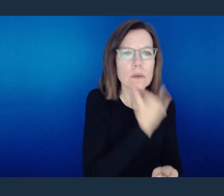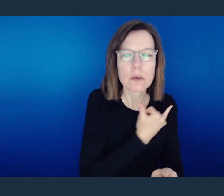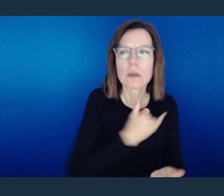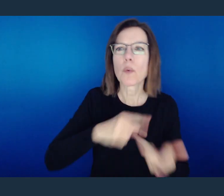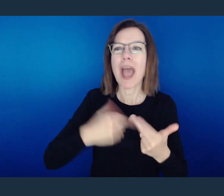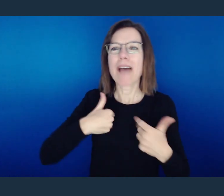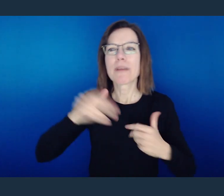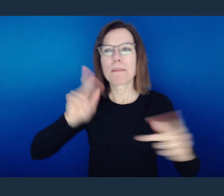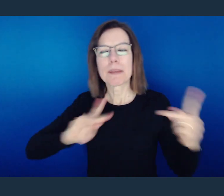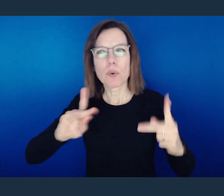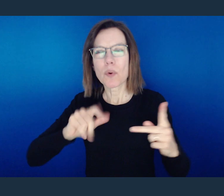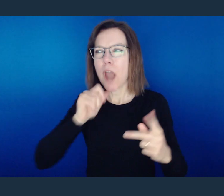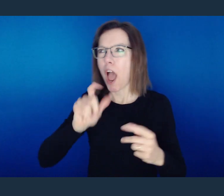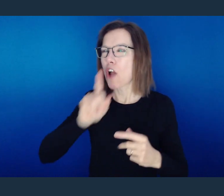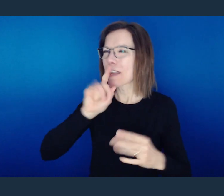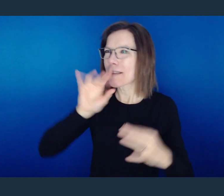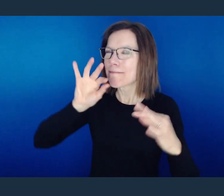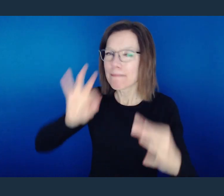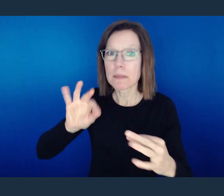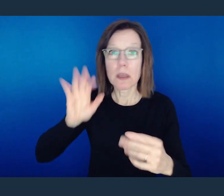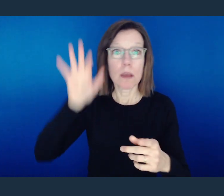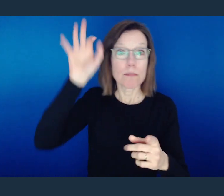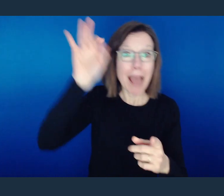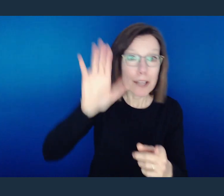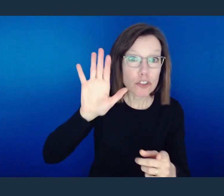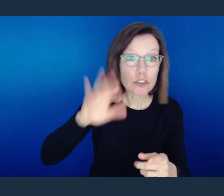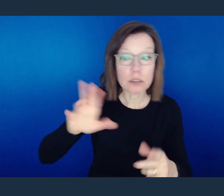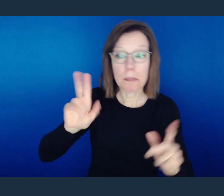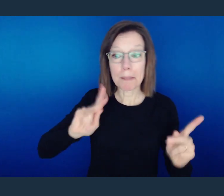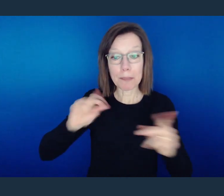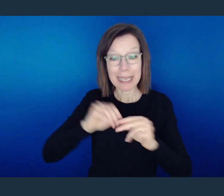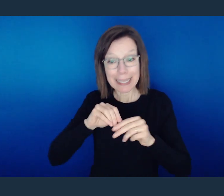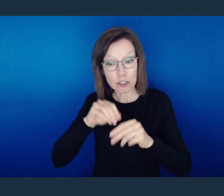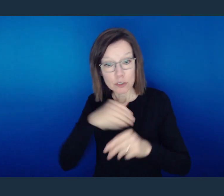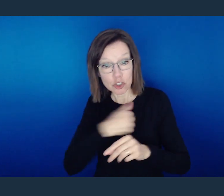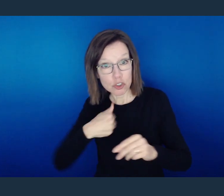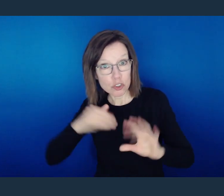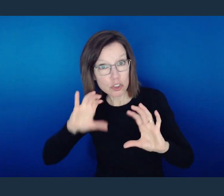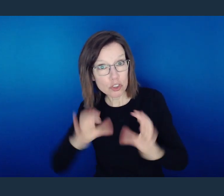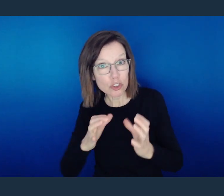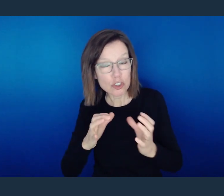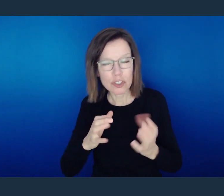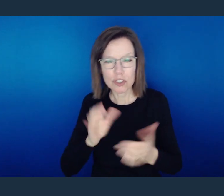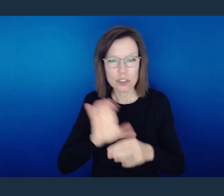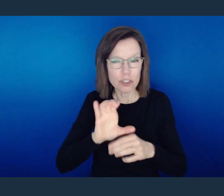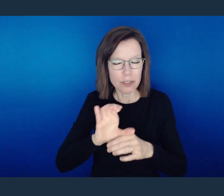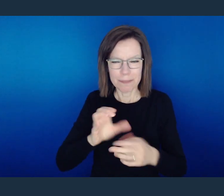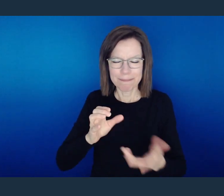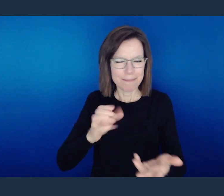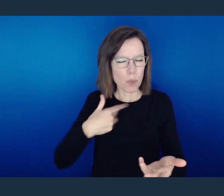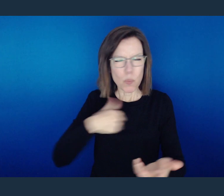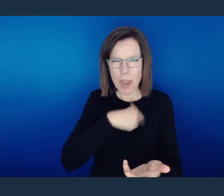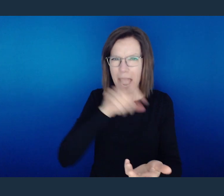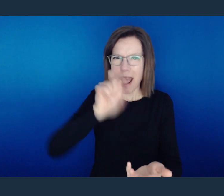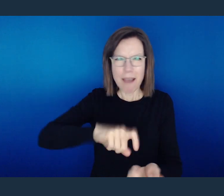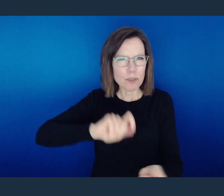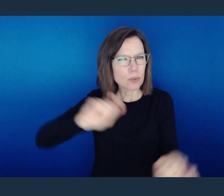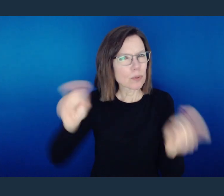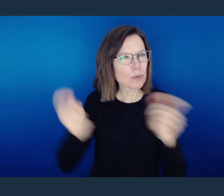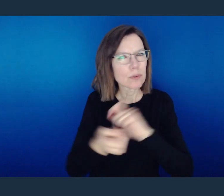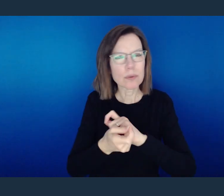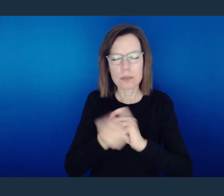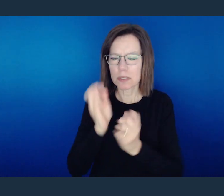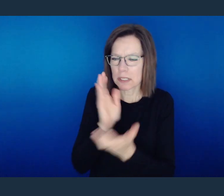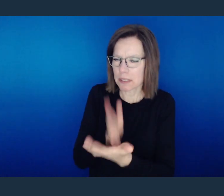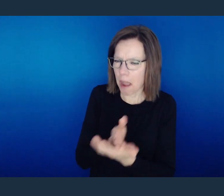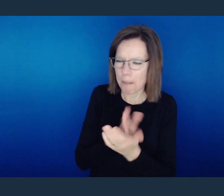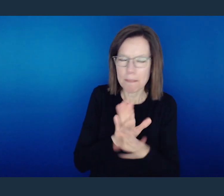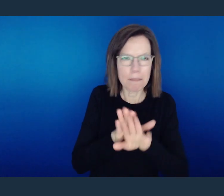From the pulpit to the back pew, we have to walk without hypocrisy before a God that lacks